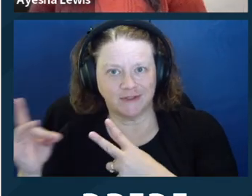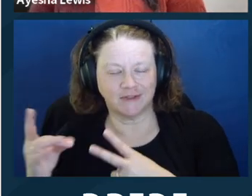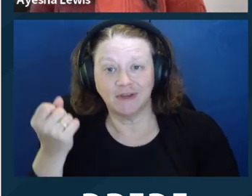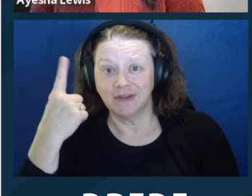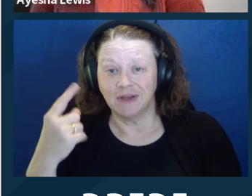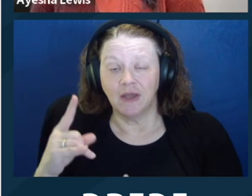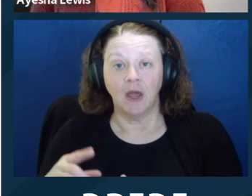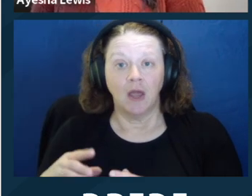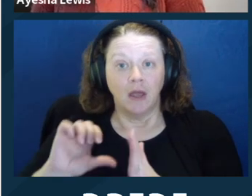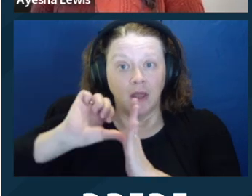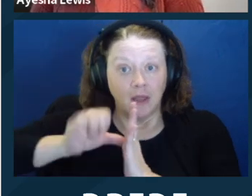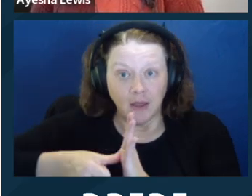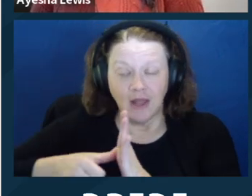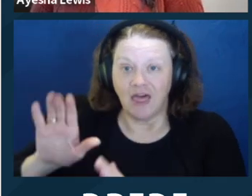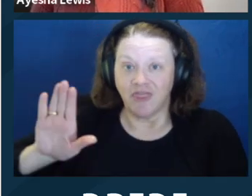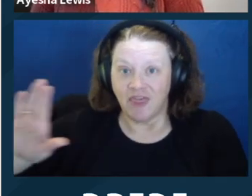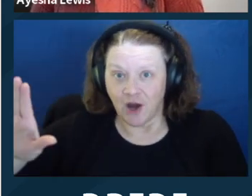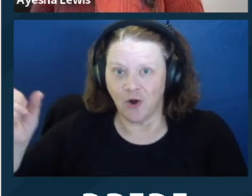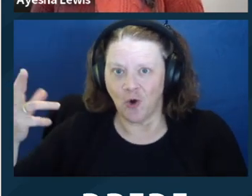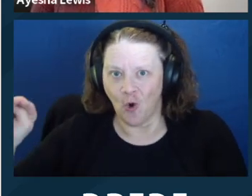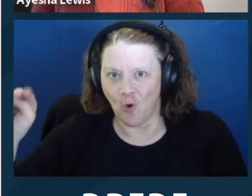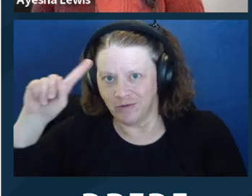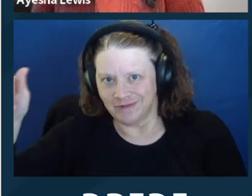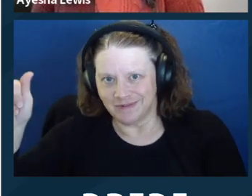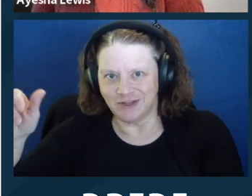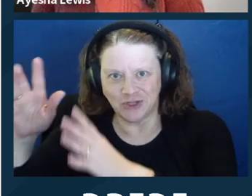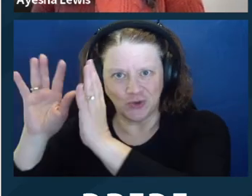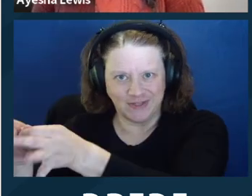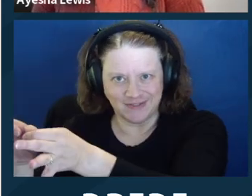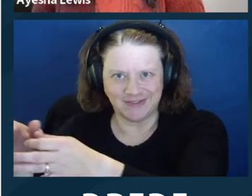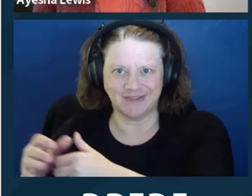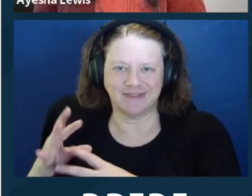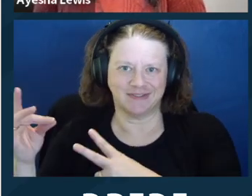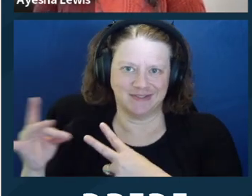And it acts as an alternative to conservatorship or guardianship and it can strengthen the